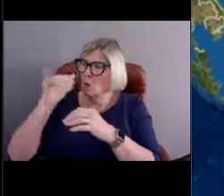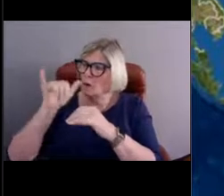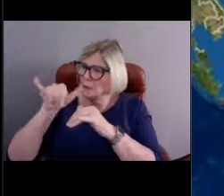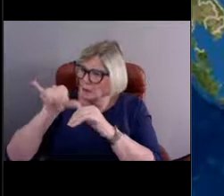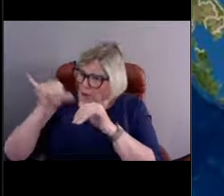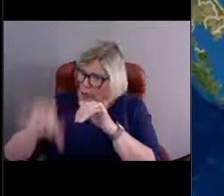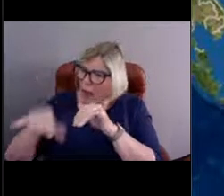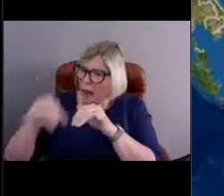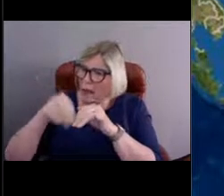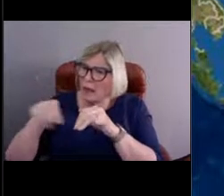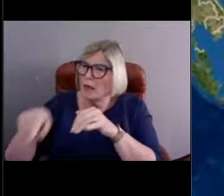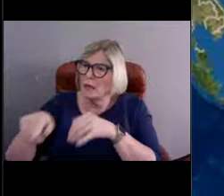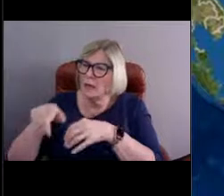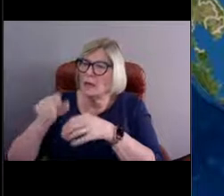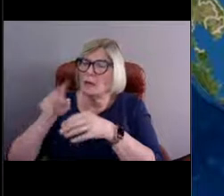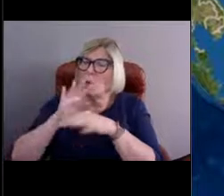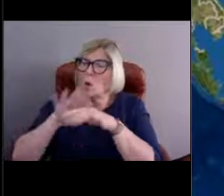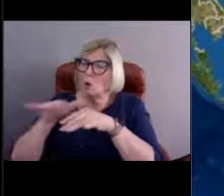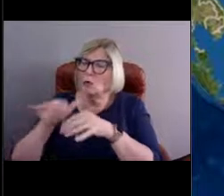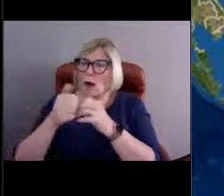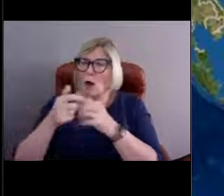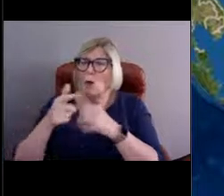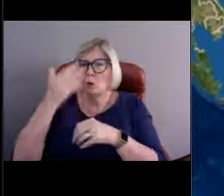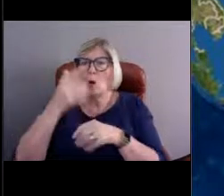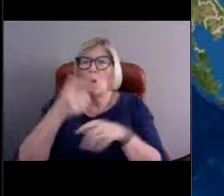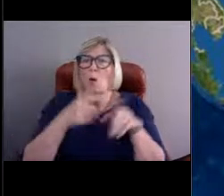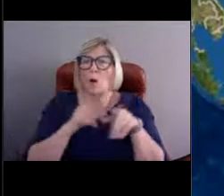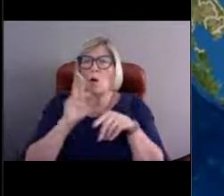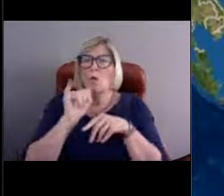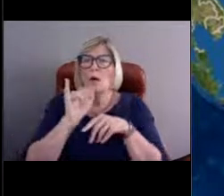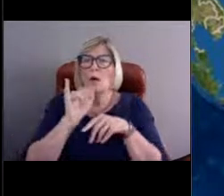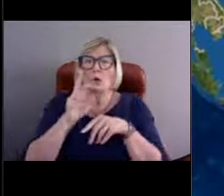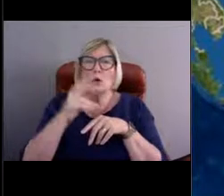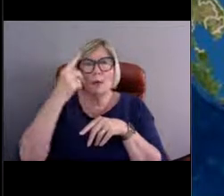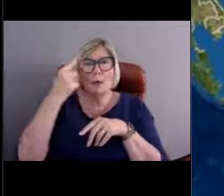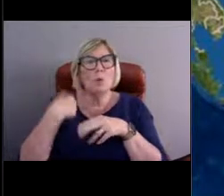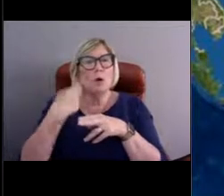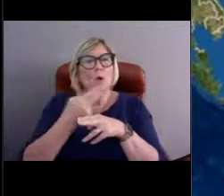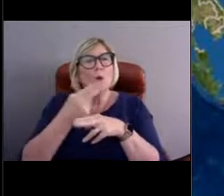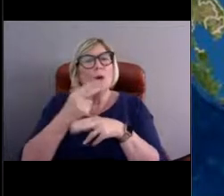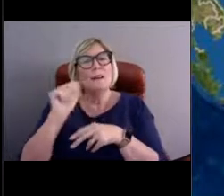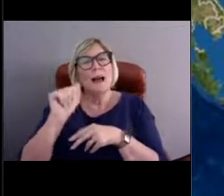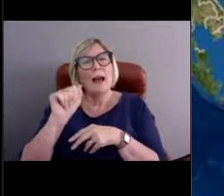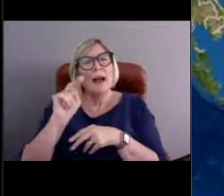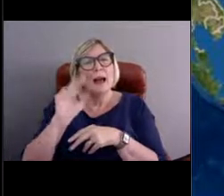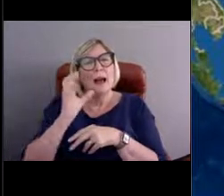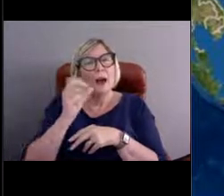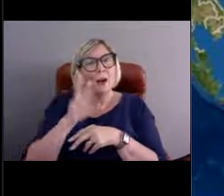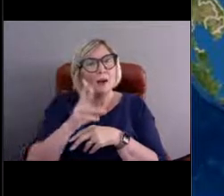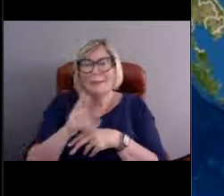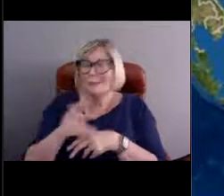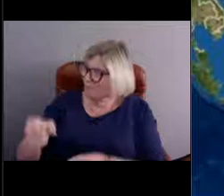[Nicole] Well, Lauren, Reina thinks that we use an anchor. Is that right? You are correct, Reina.